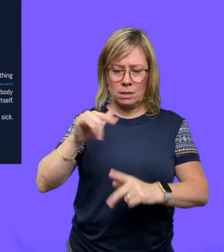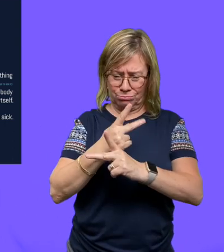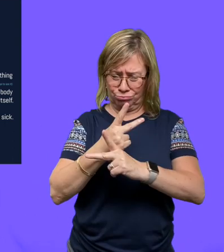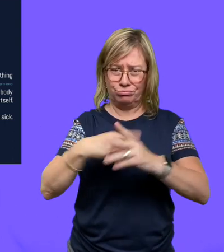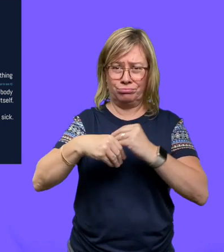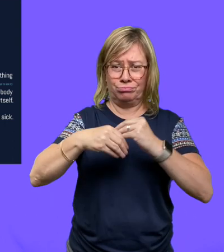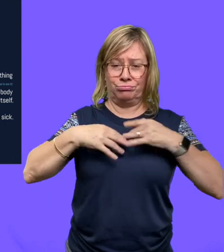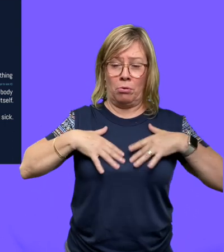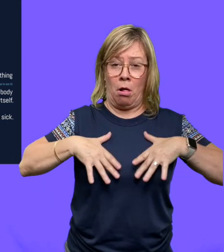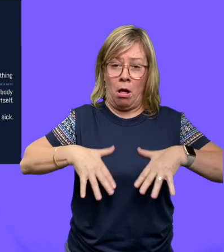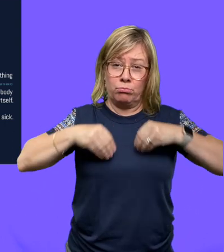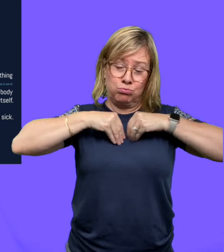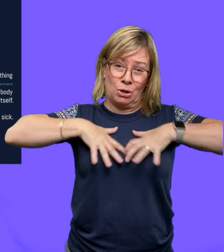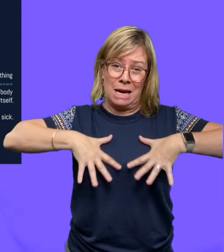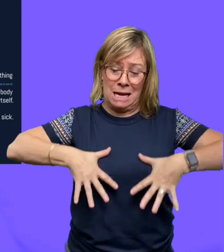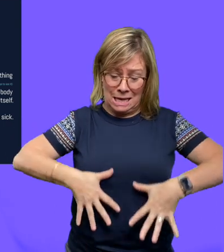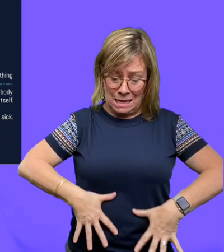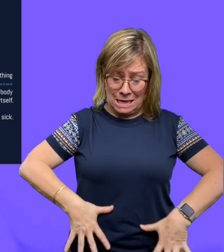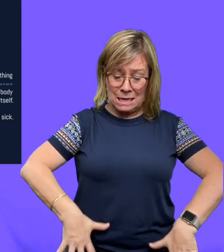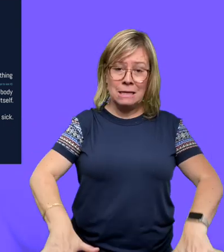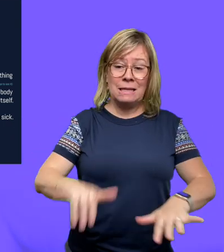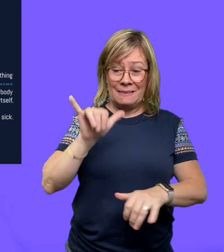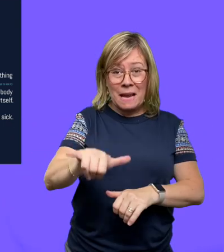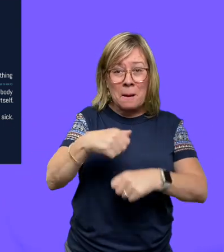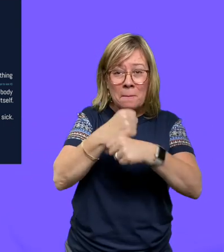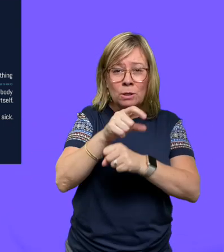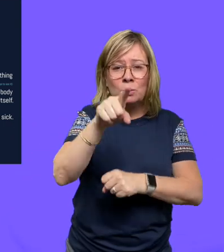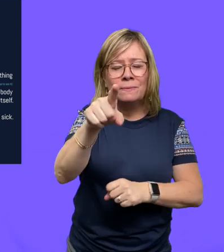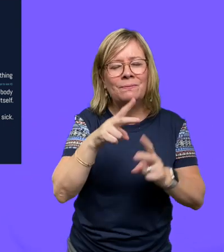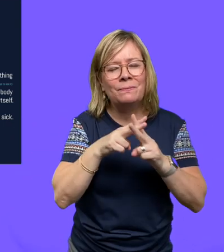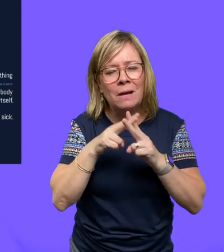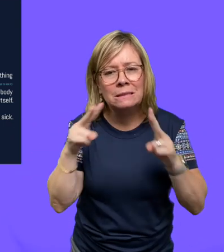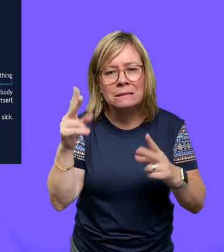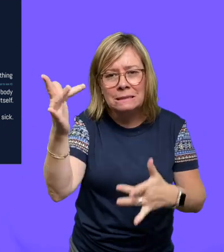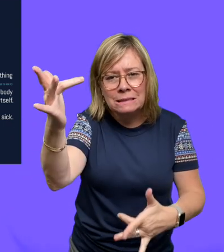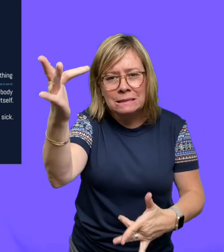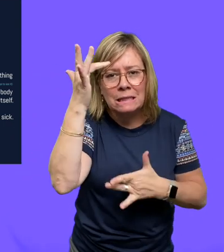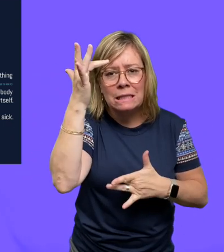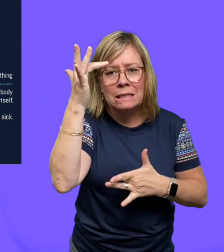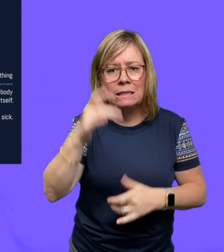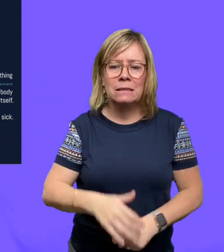copies of itself and spreading in your body. And it can make you very sick.